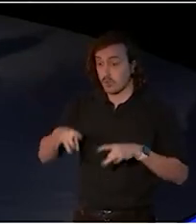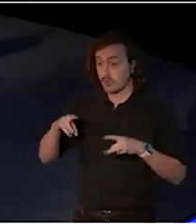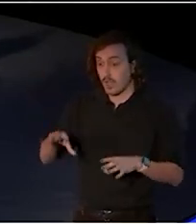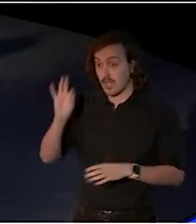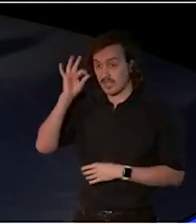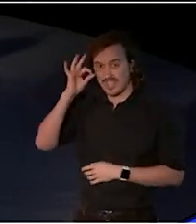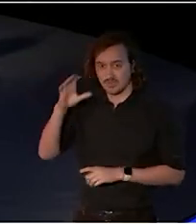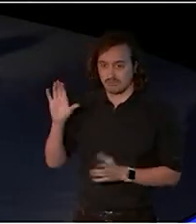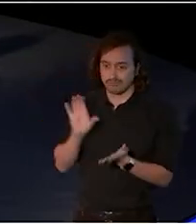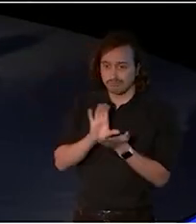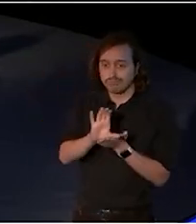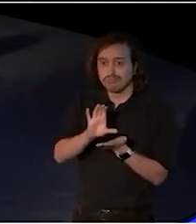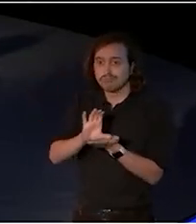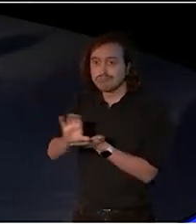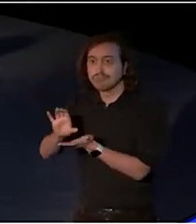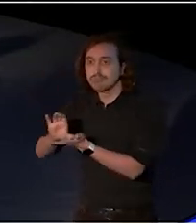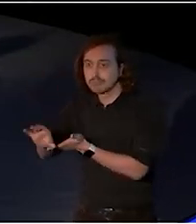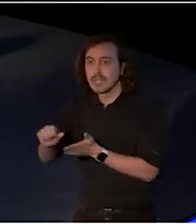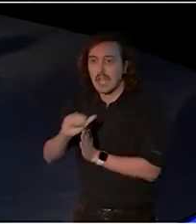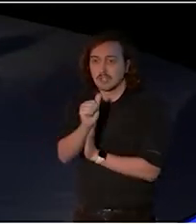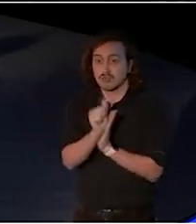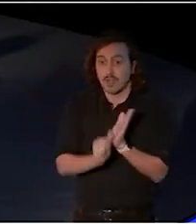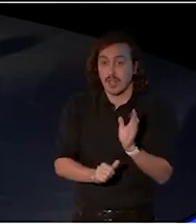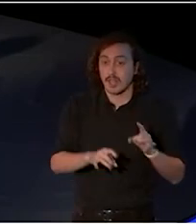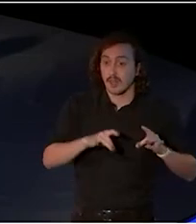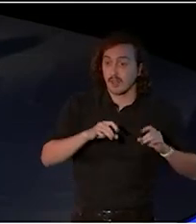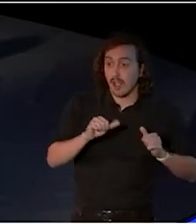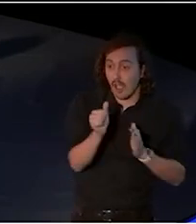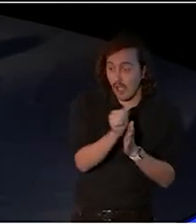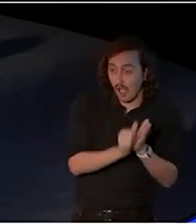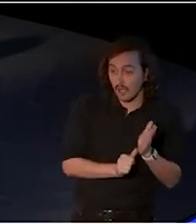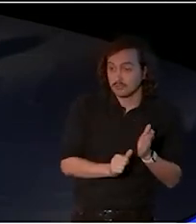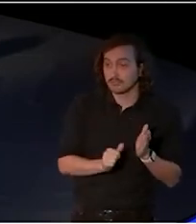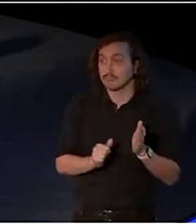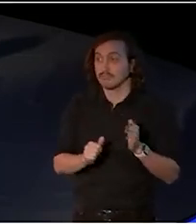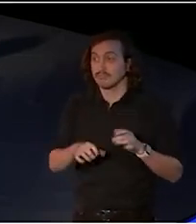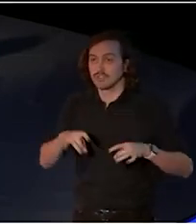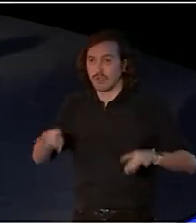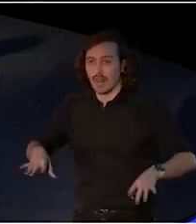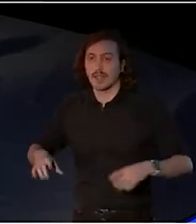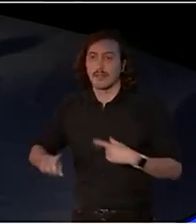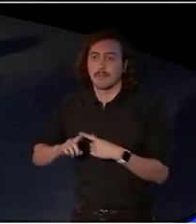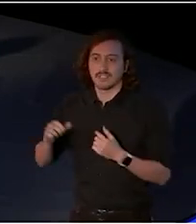in Australian art and creative practice and for 50 years investment in First Nations